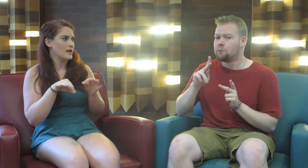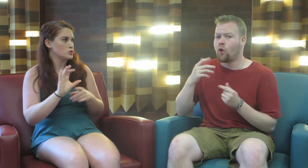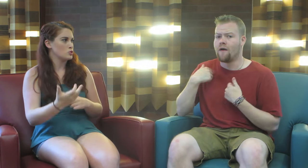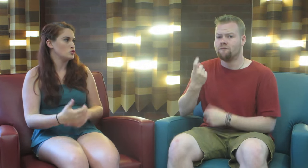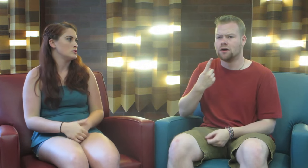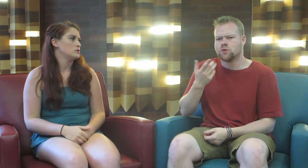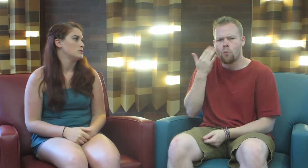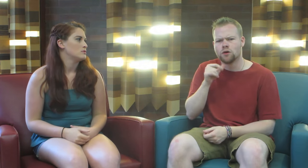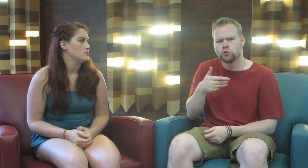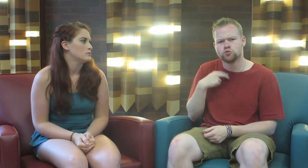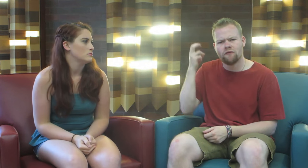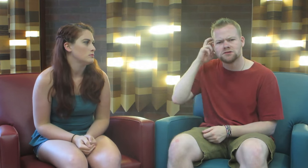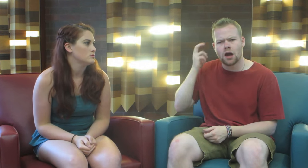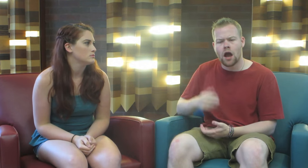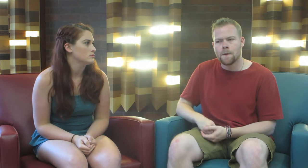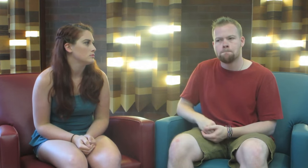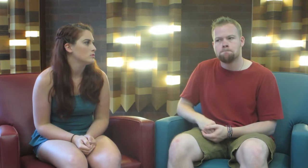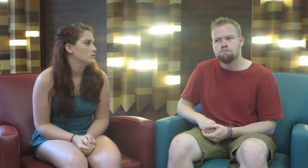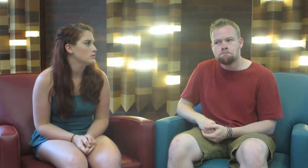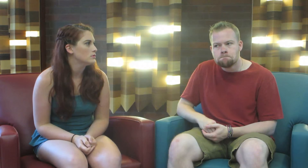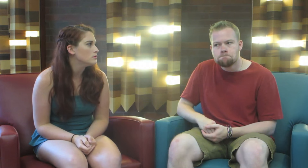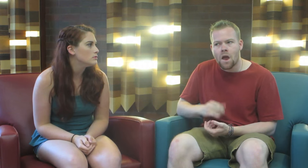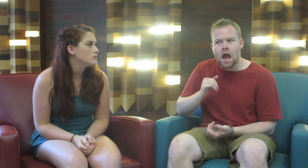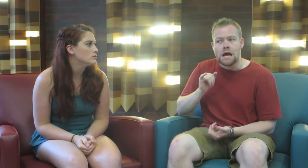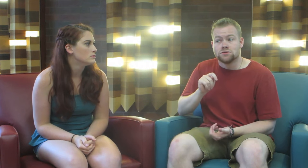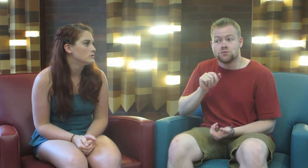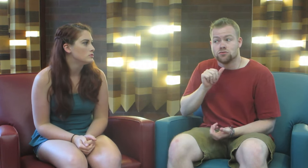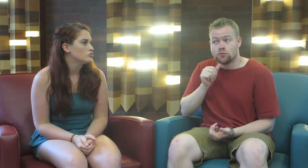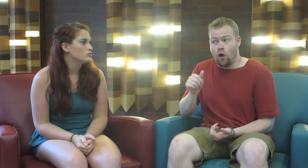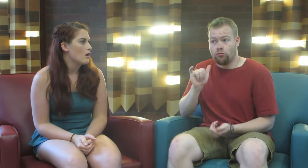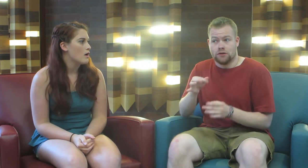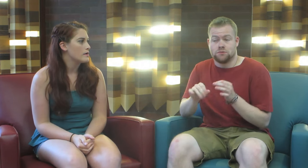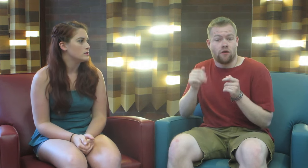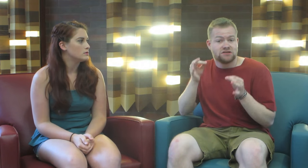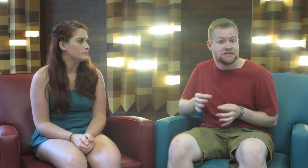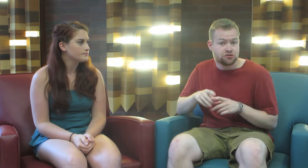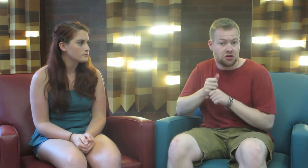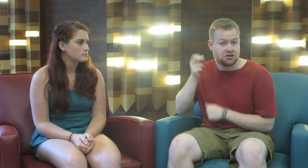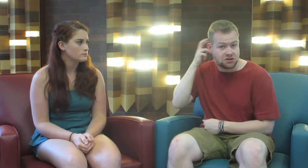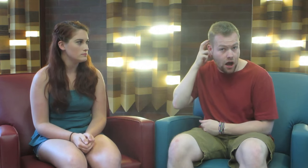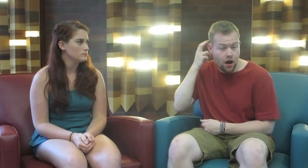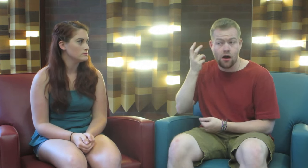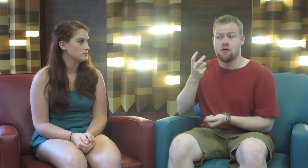R: Sometimes people have asked me, “Why don’t you have a CI?” It’s not that simple of a decision to get a CI.